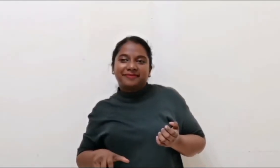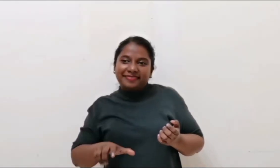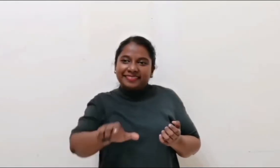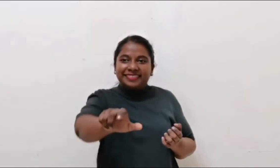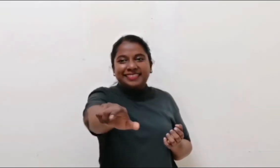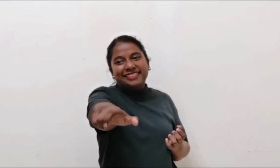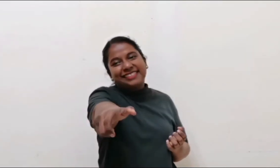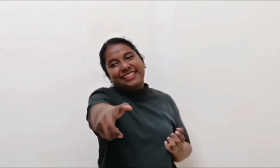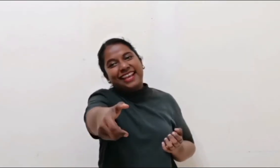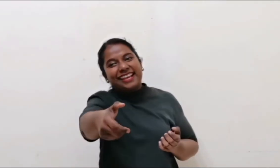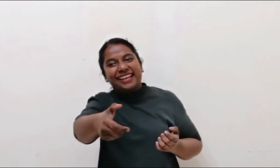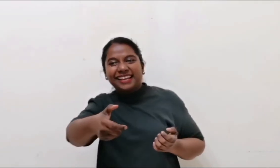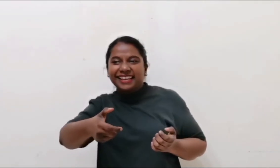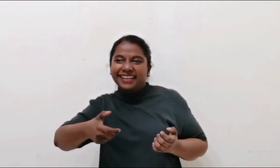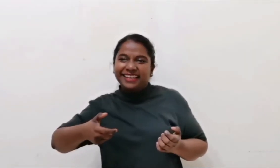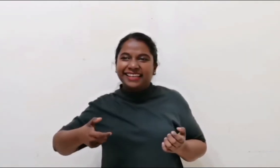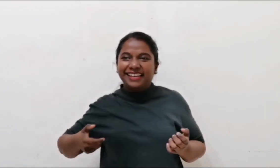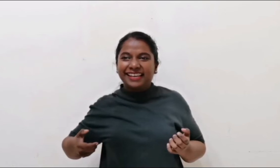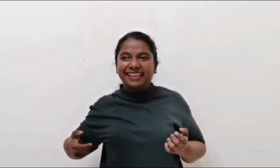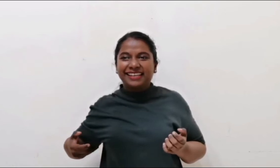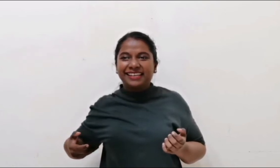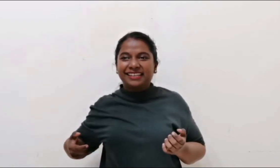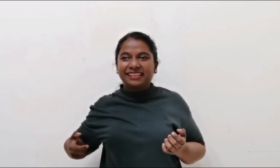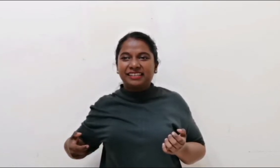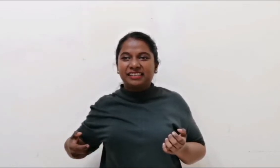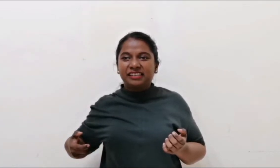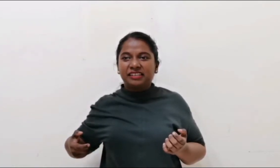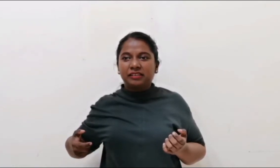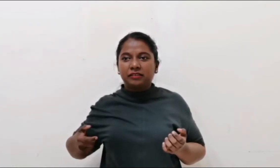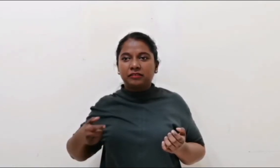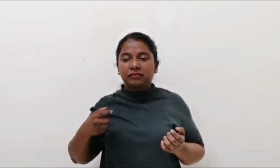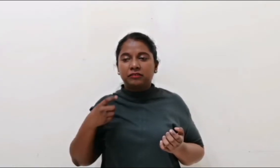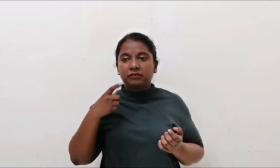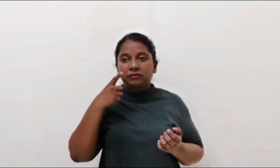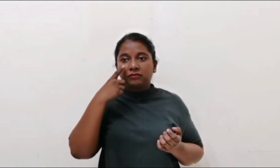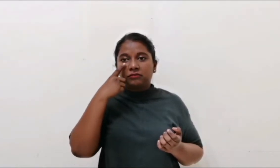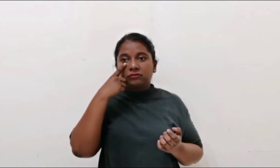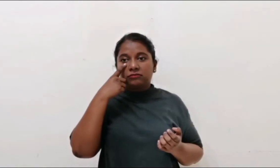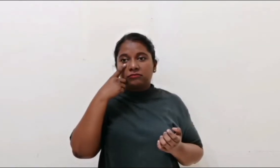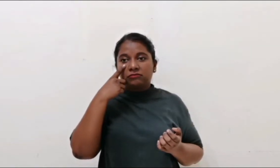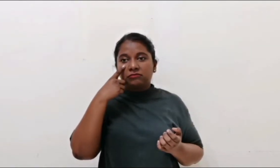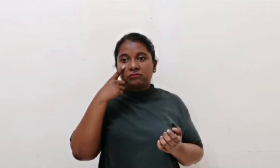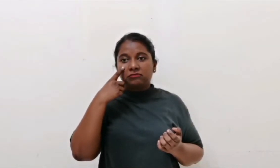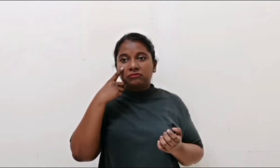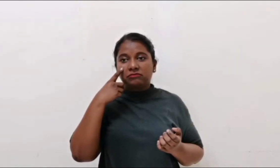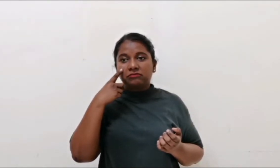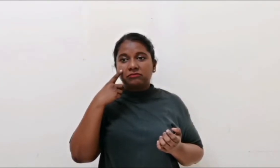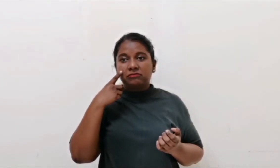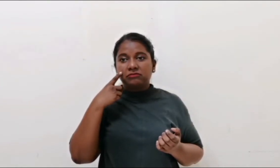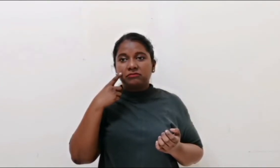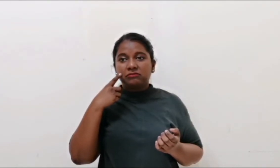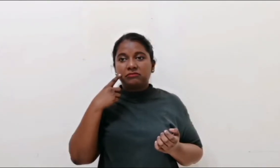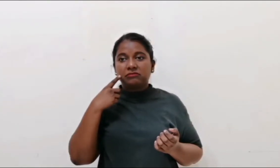Looking around me, searching. An ocean of tears hides behind my smile. Astounded by what I saw at home. And this made me cry